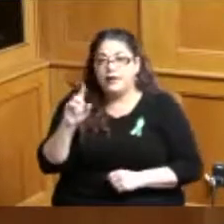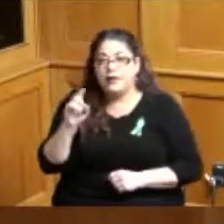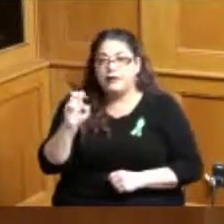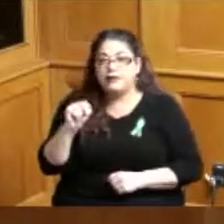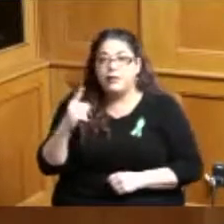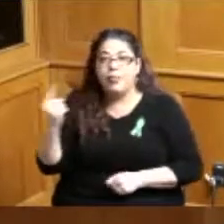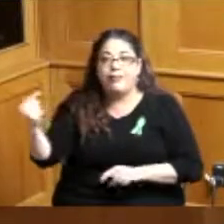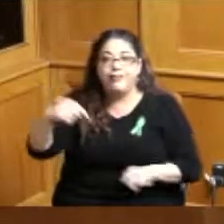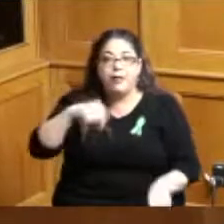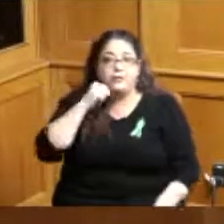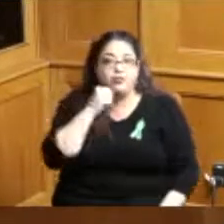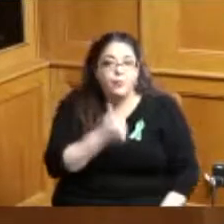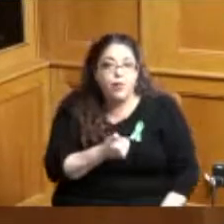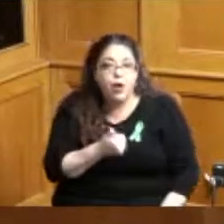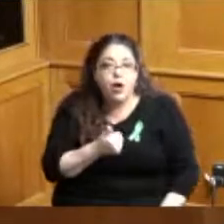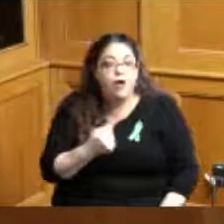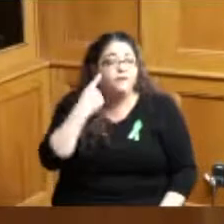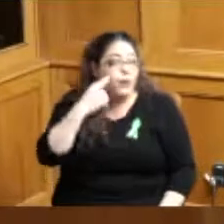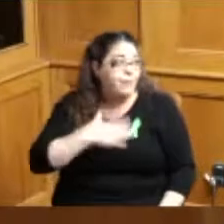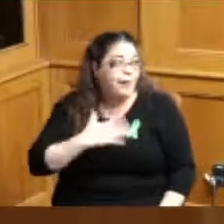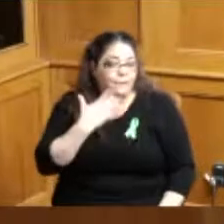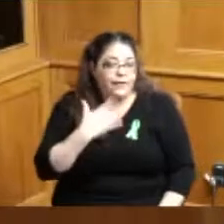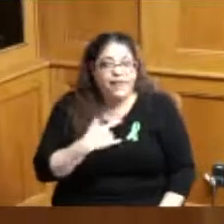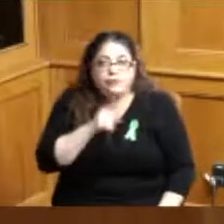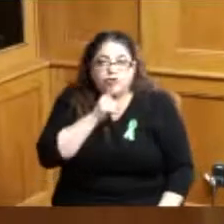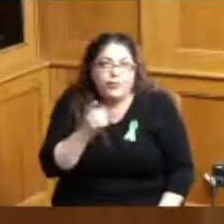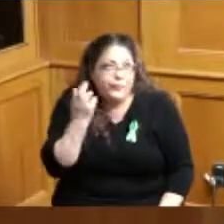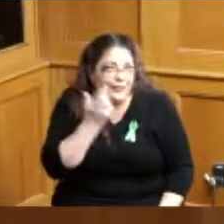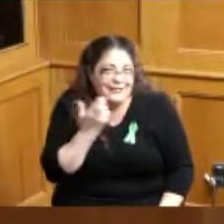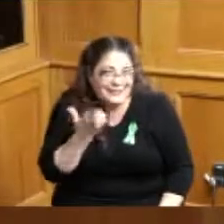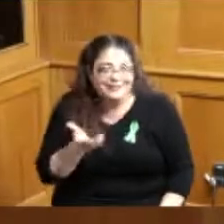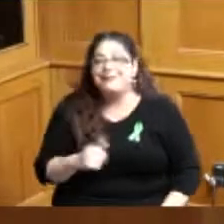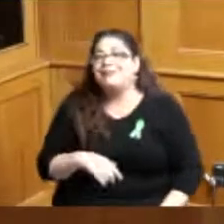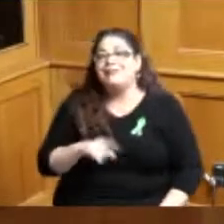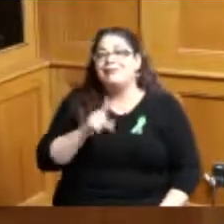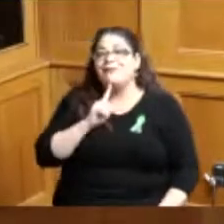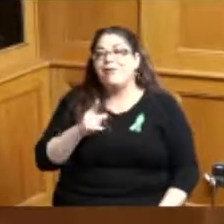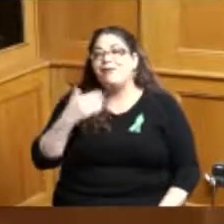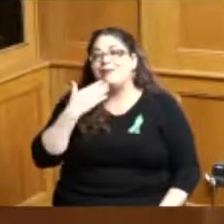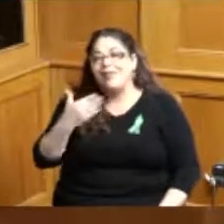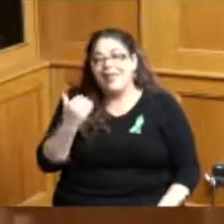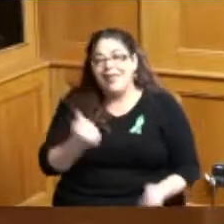I'm sure he's coming for my birthday so I just wanted to publicly thank everybody and also for